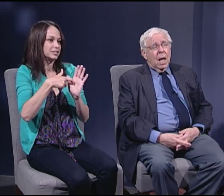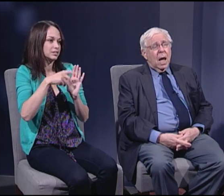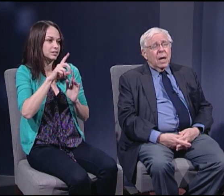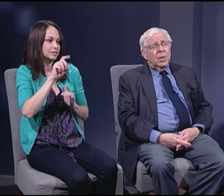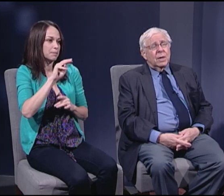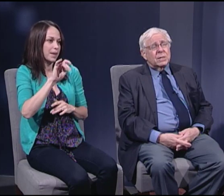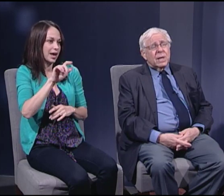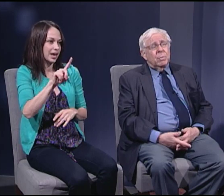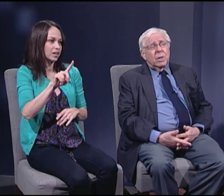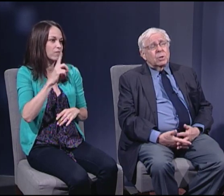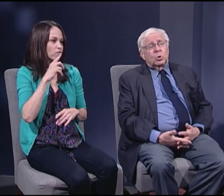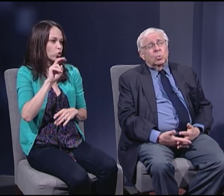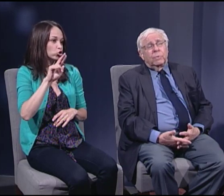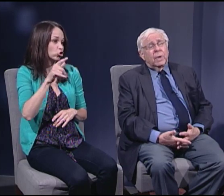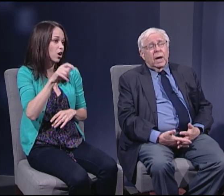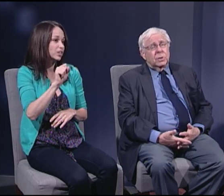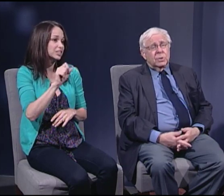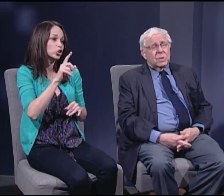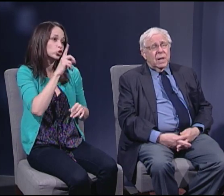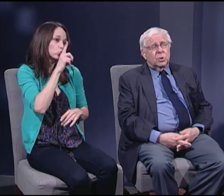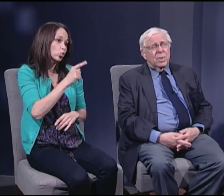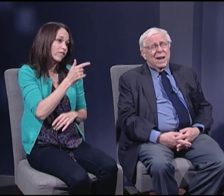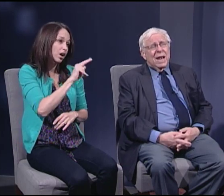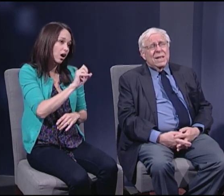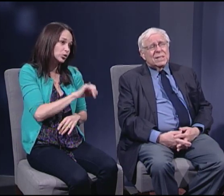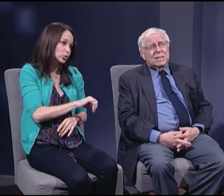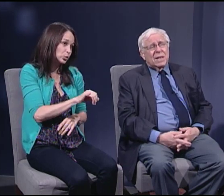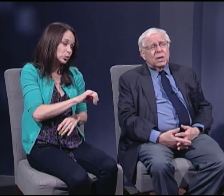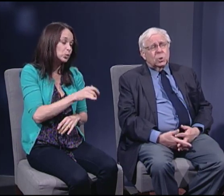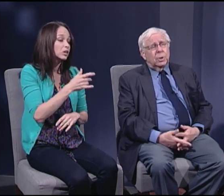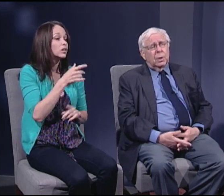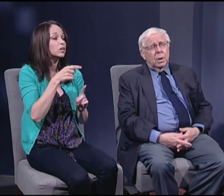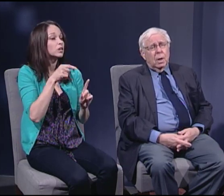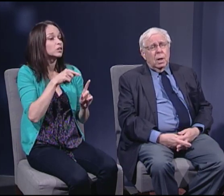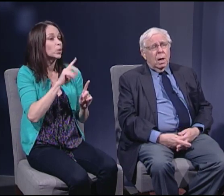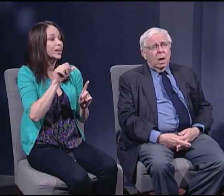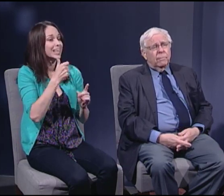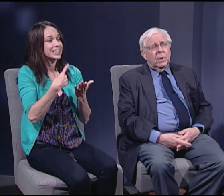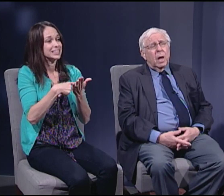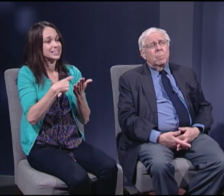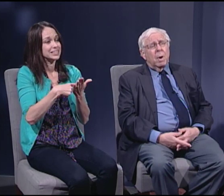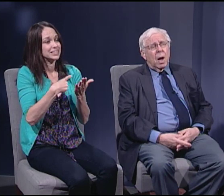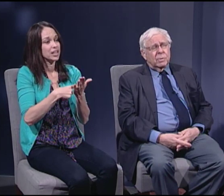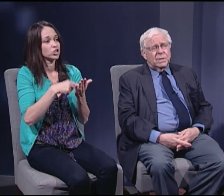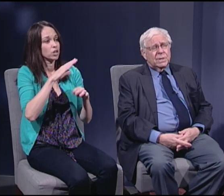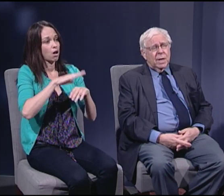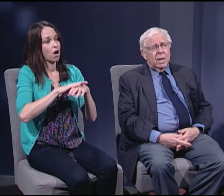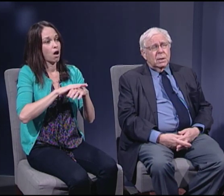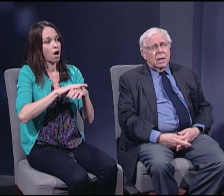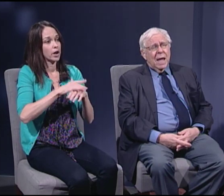I think the same thing as true of guns. And so that any discussion of gun policy